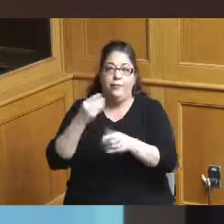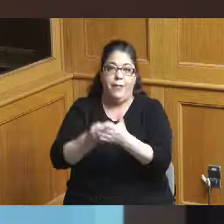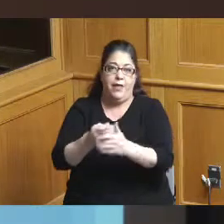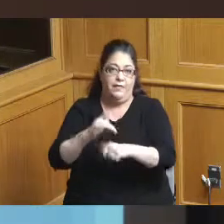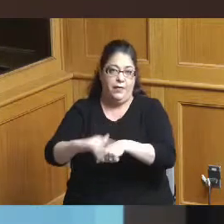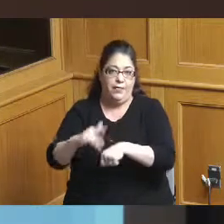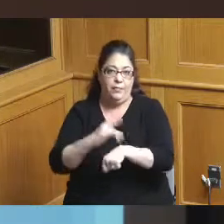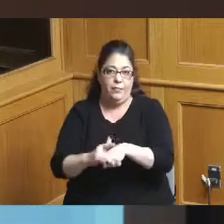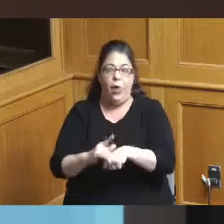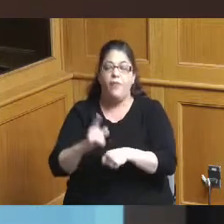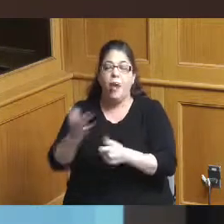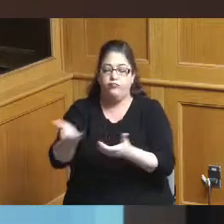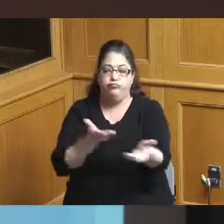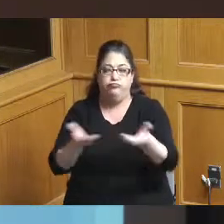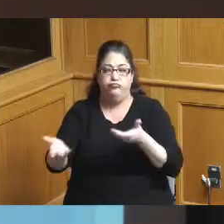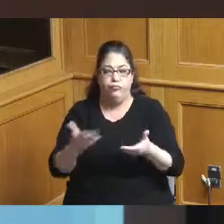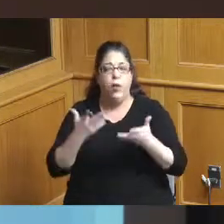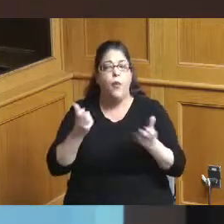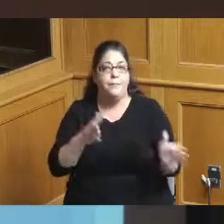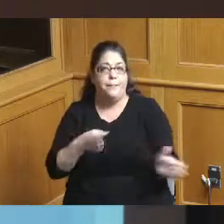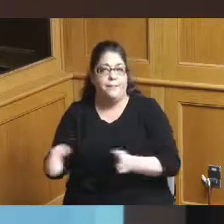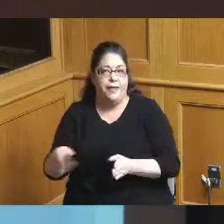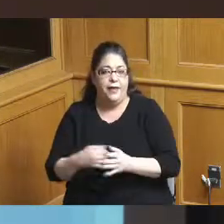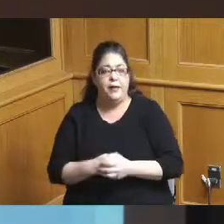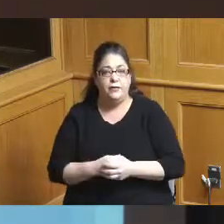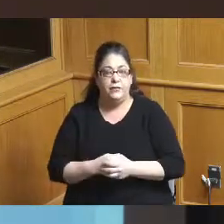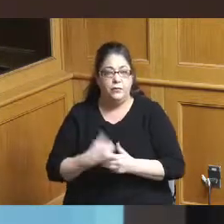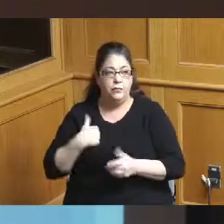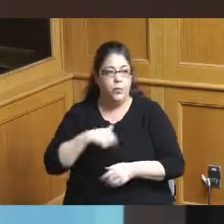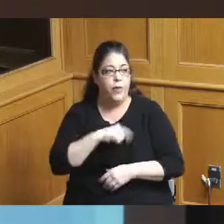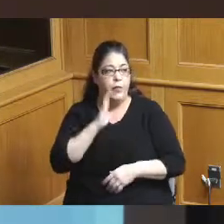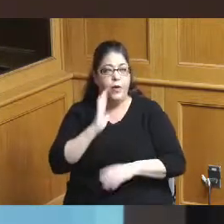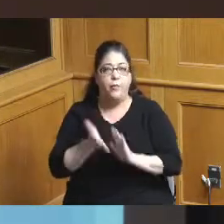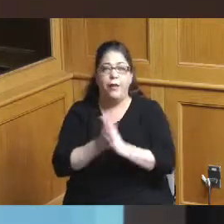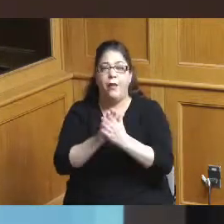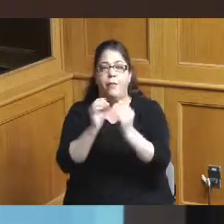out in terms of putting Hamilton County and Cincinnati on a more competitive playing field